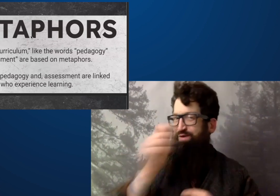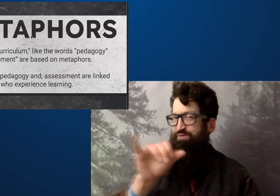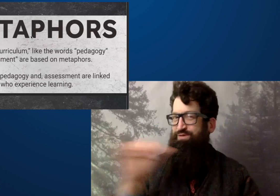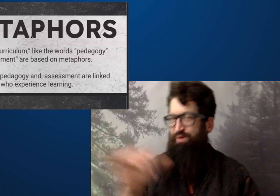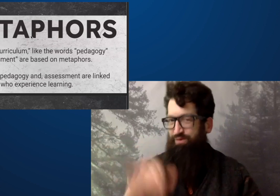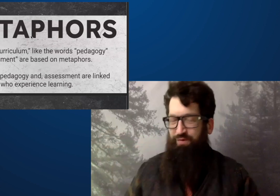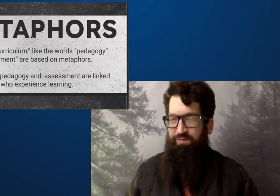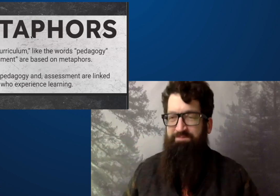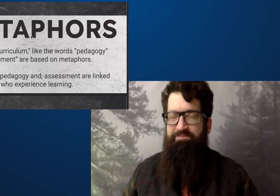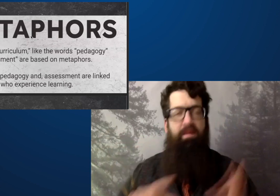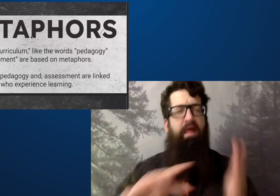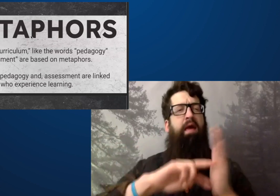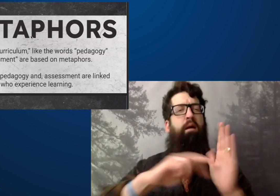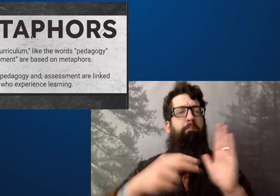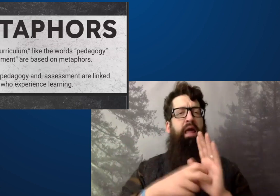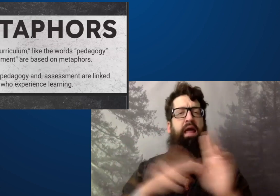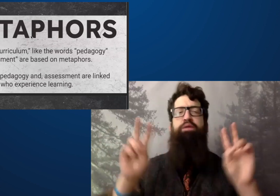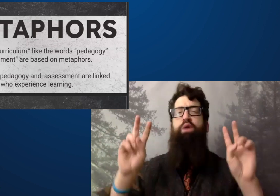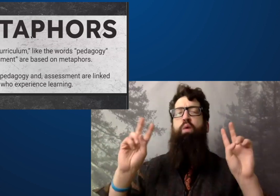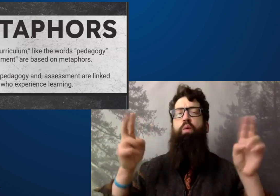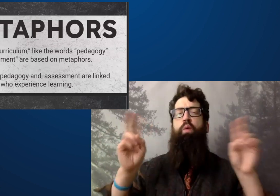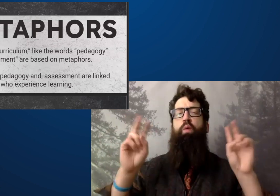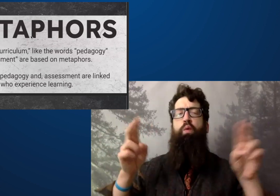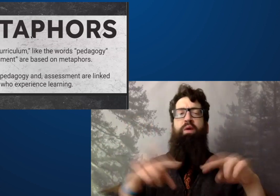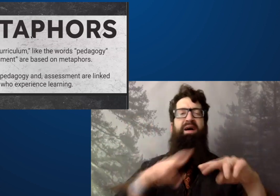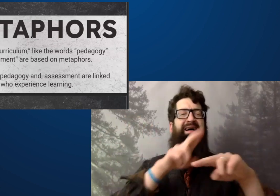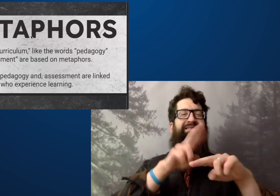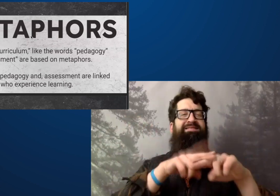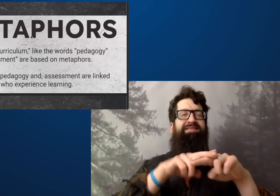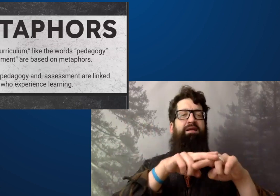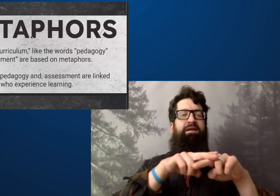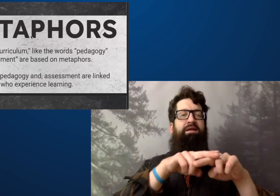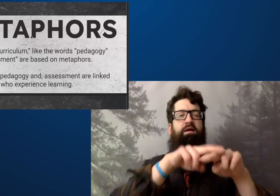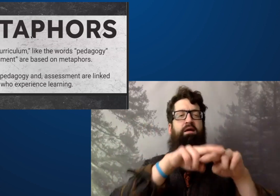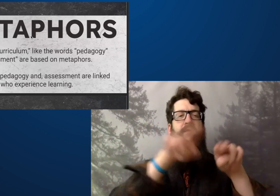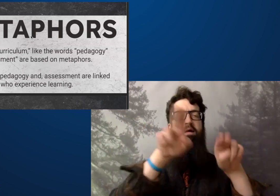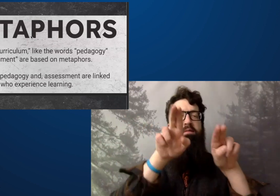And the metaphor is interesting on assessment as well.